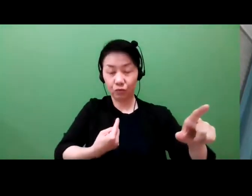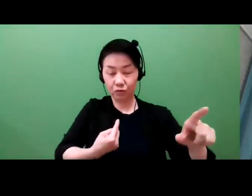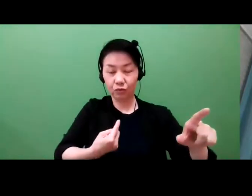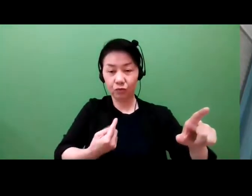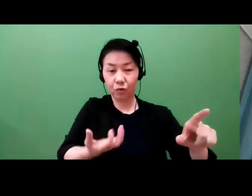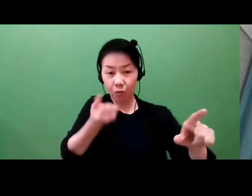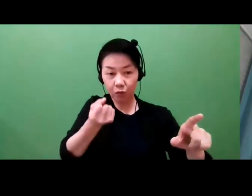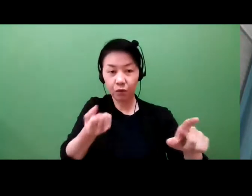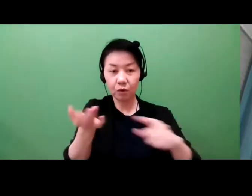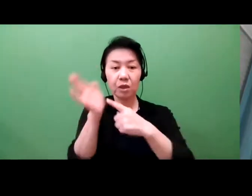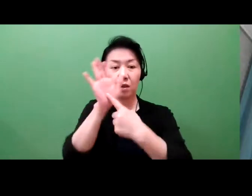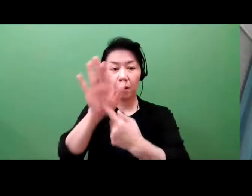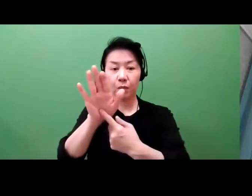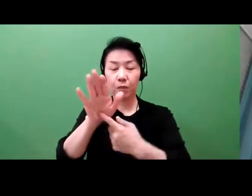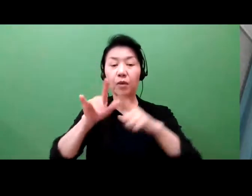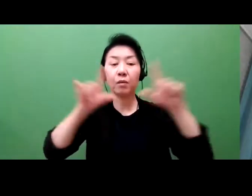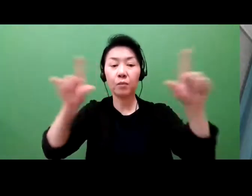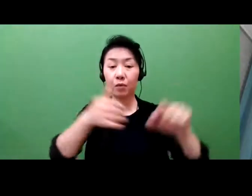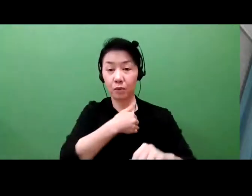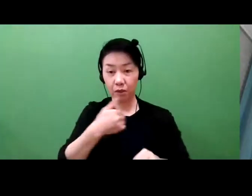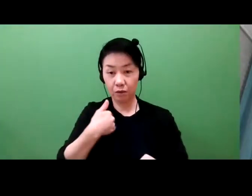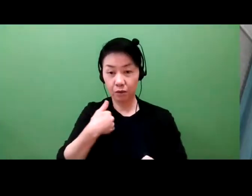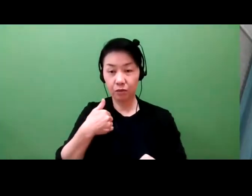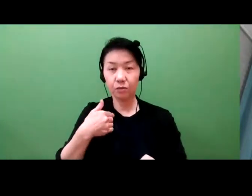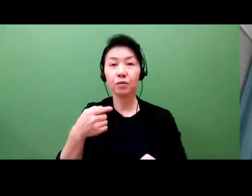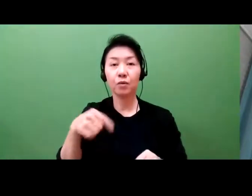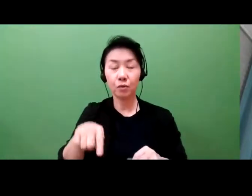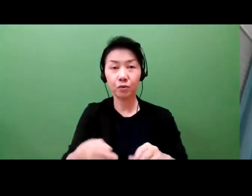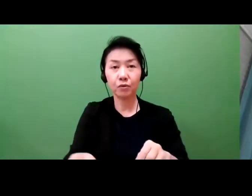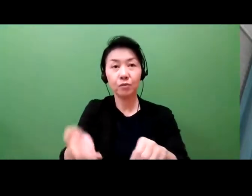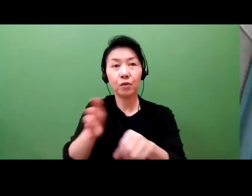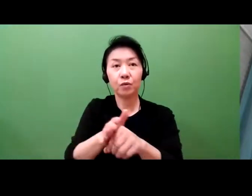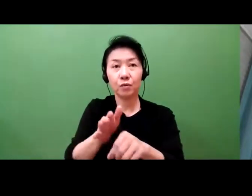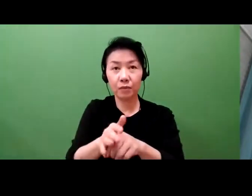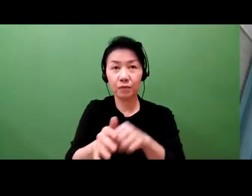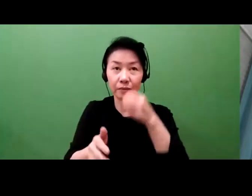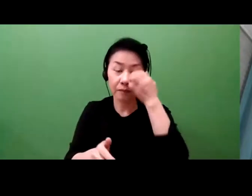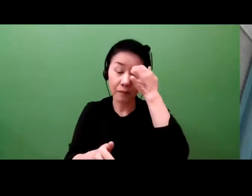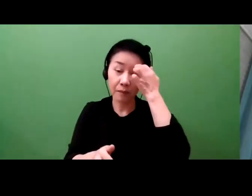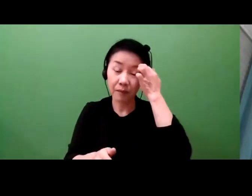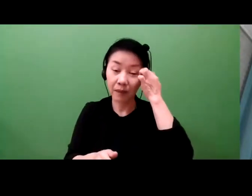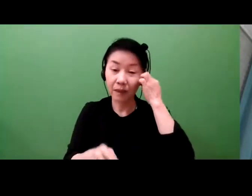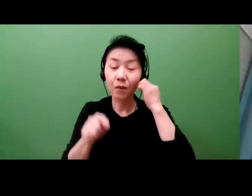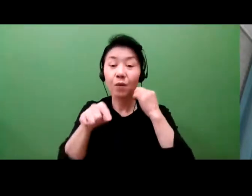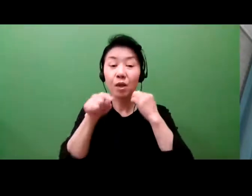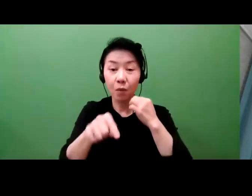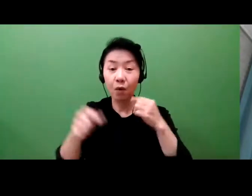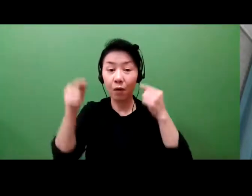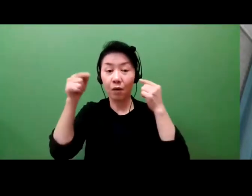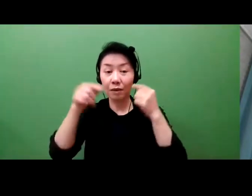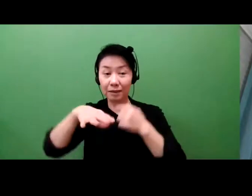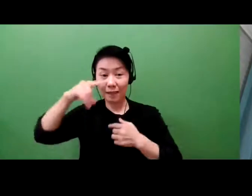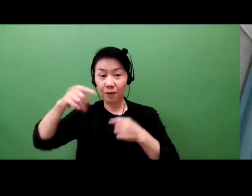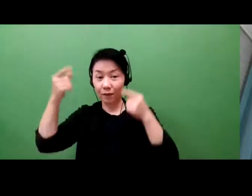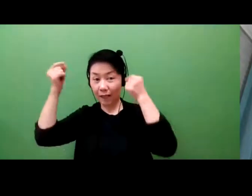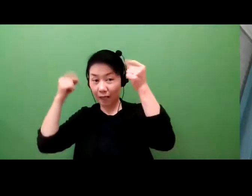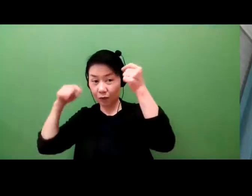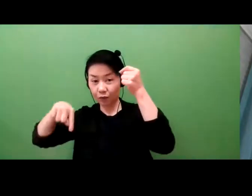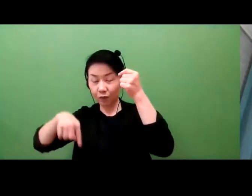there could be a patent or at least know how developed at a university or a non-profit and that that is defined by the legal rights